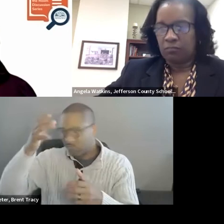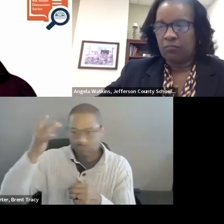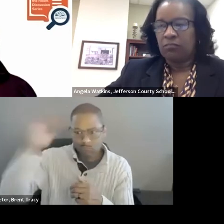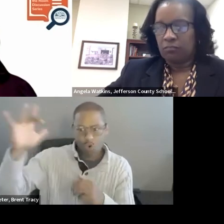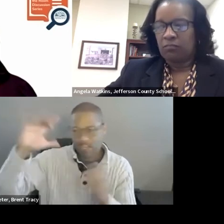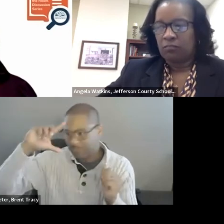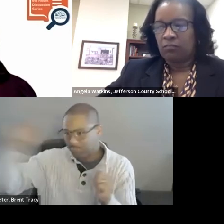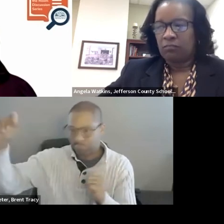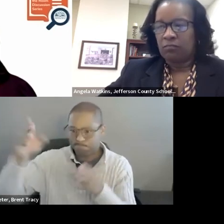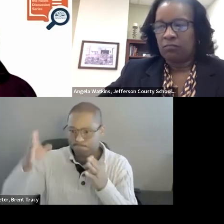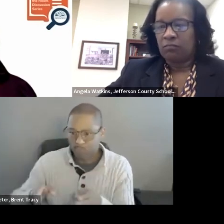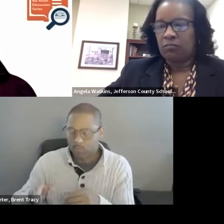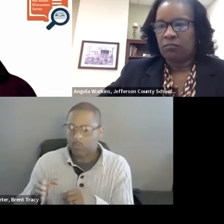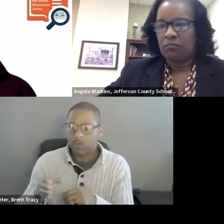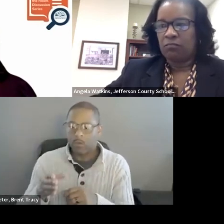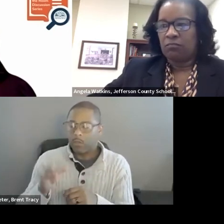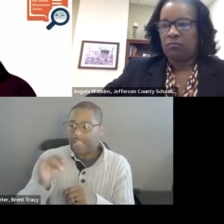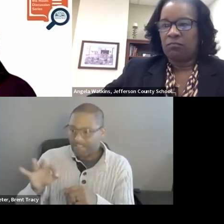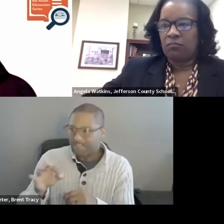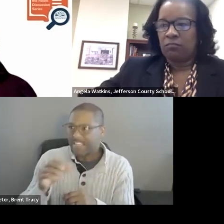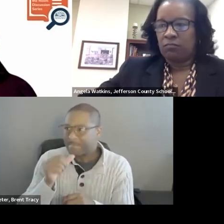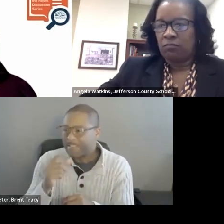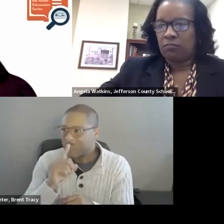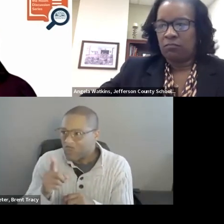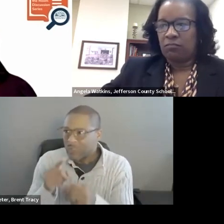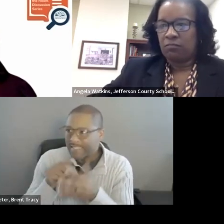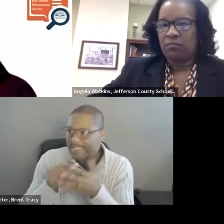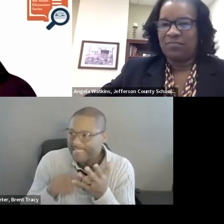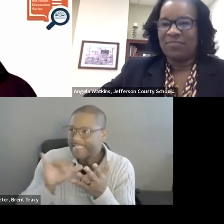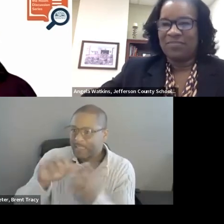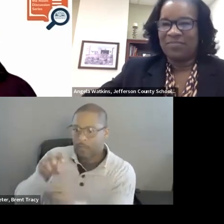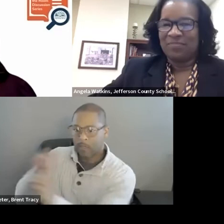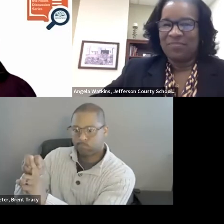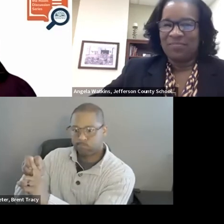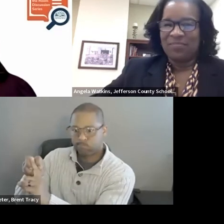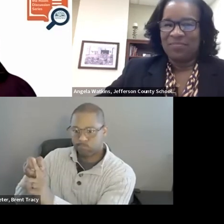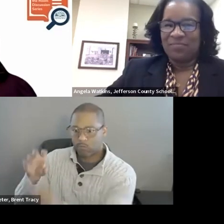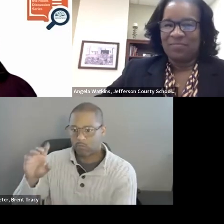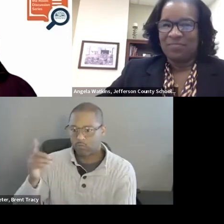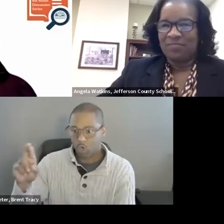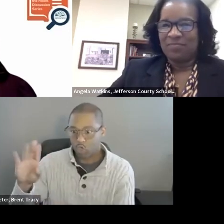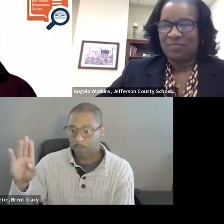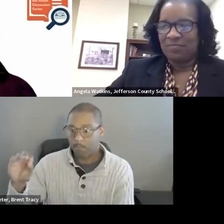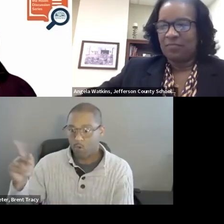with the surveys that she is using and so I cannot wait until she drops that in the chat. If I'm going to talk to a Curriculum Director